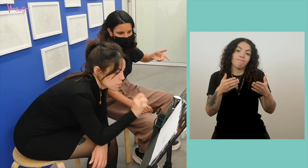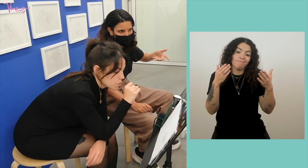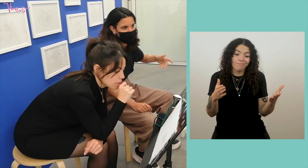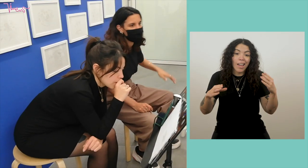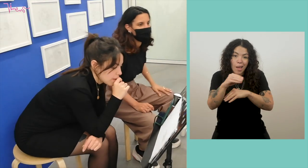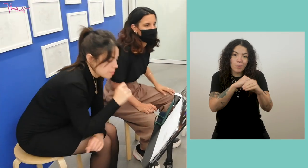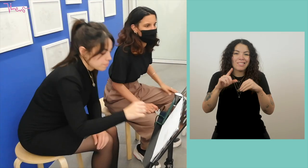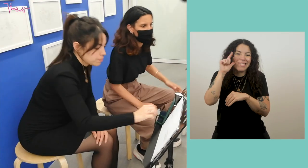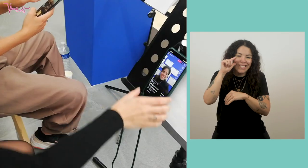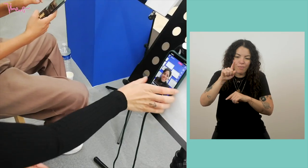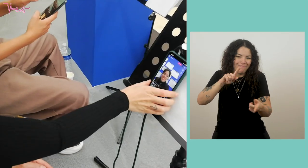So we had to do new tests.